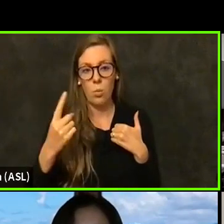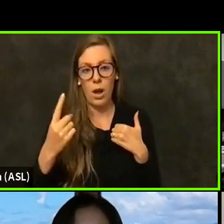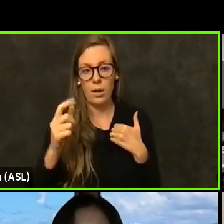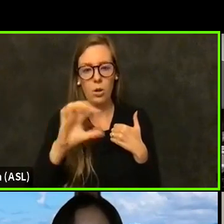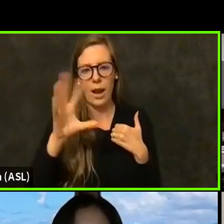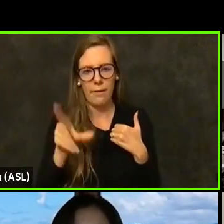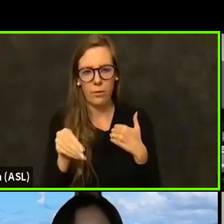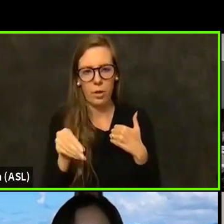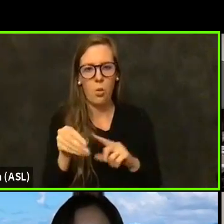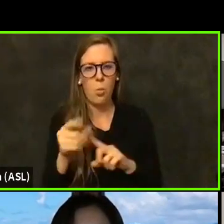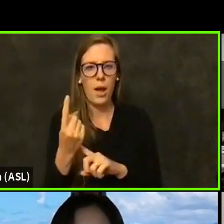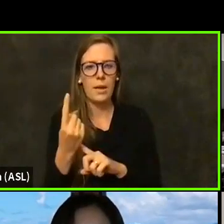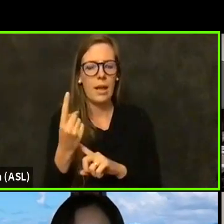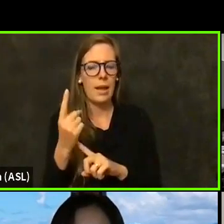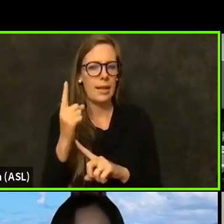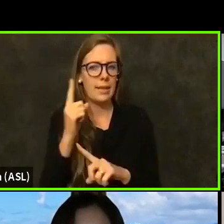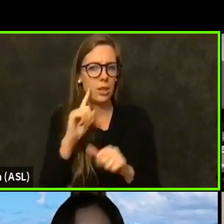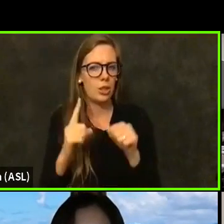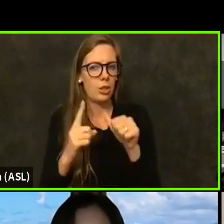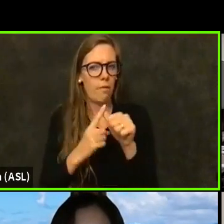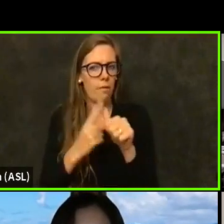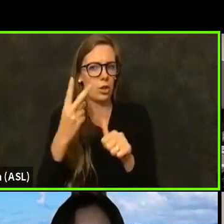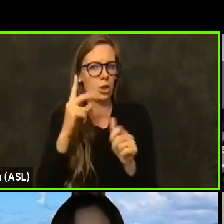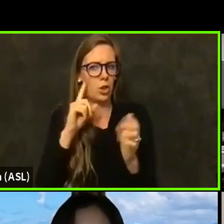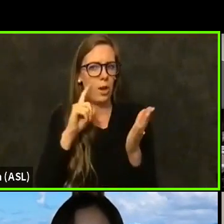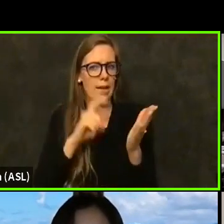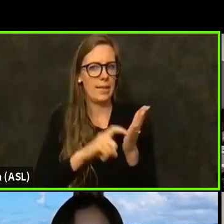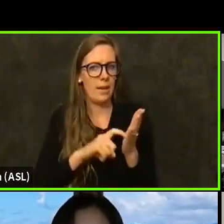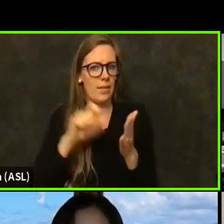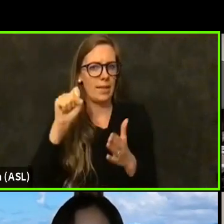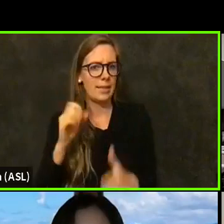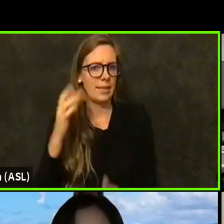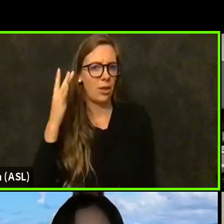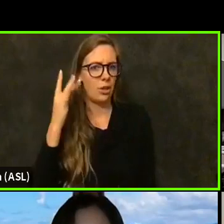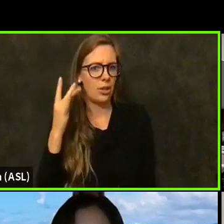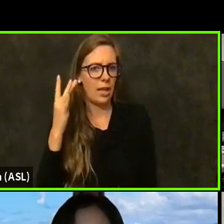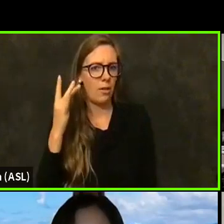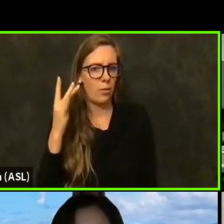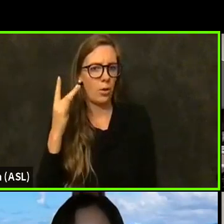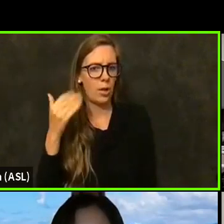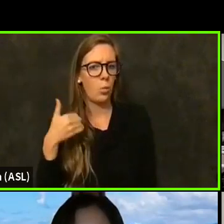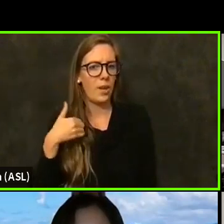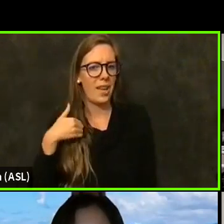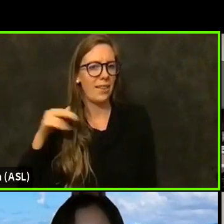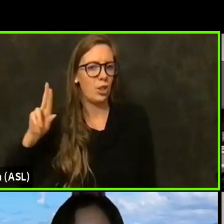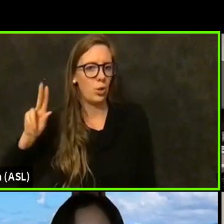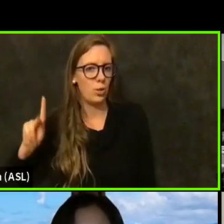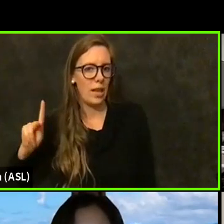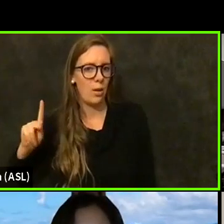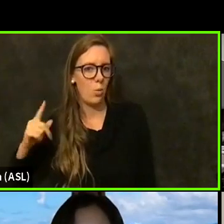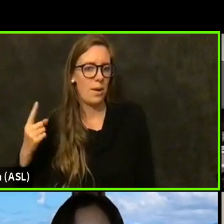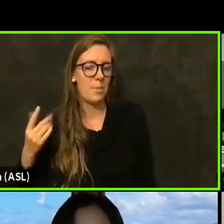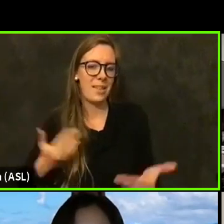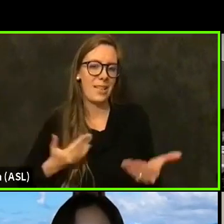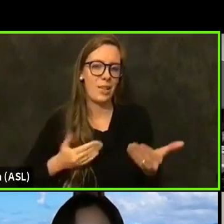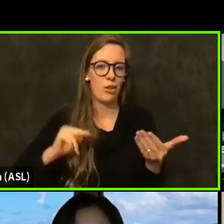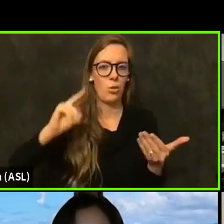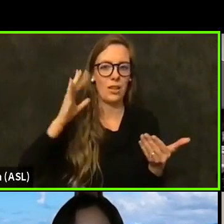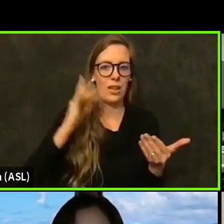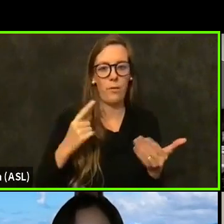These are the first two identified in California and Southern California. It's been the the U.K. variant that they've been identifying.